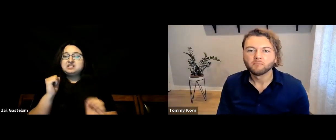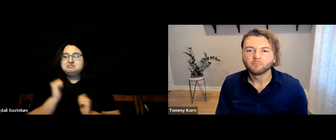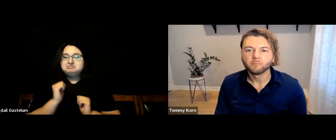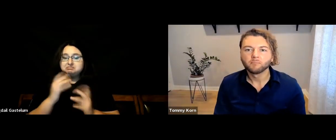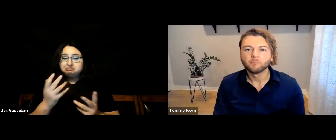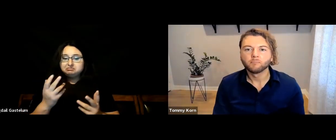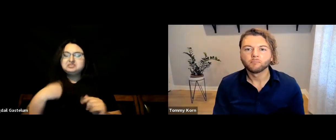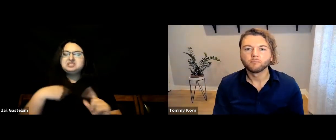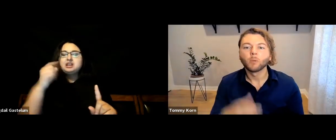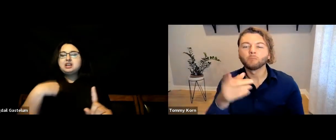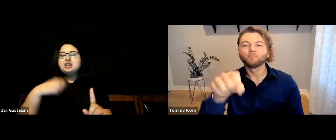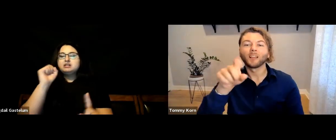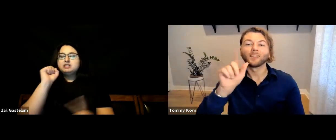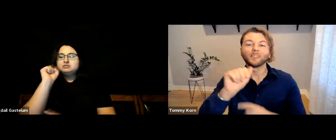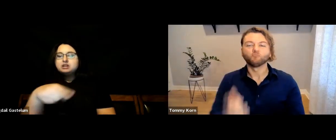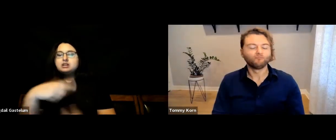[Bigdail] What was that? [Tommy] For the ADA--oh, go ahead--